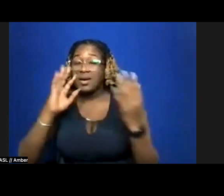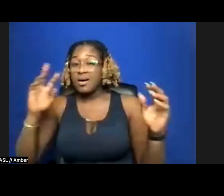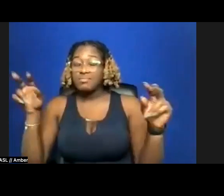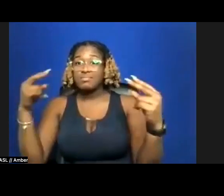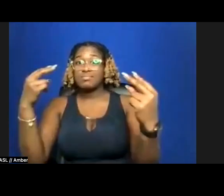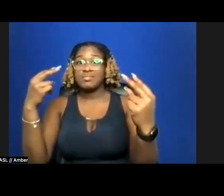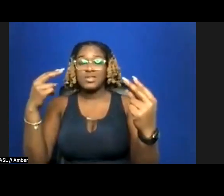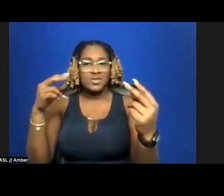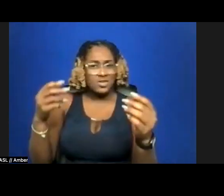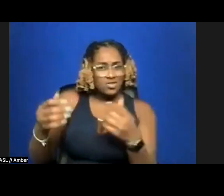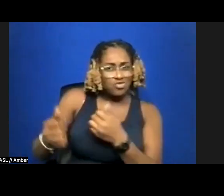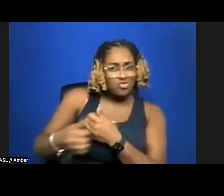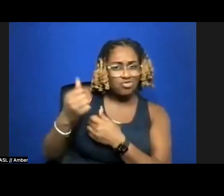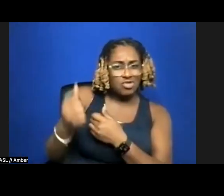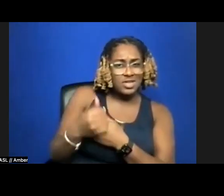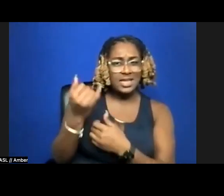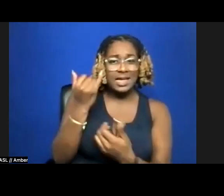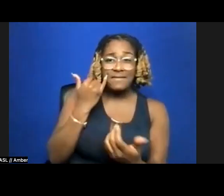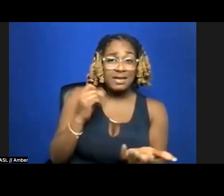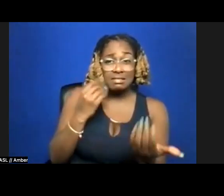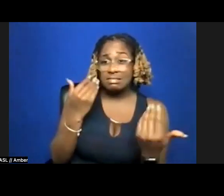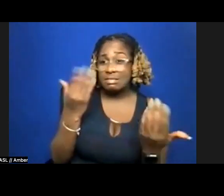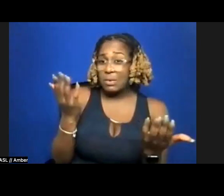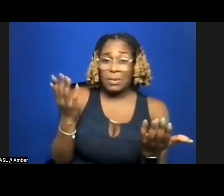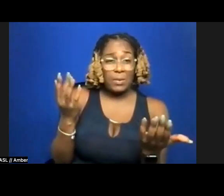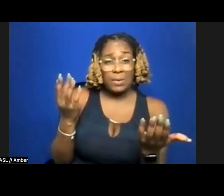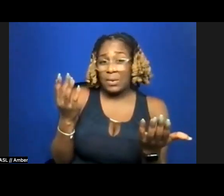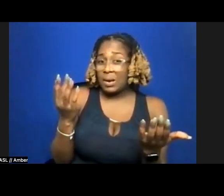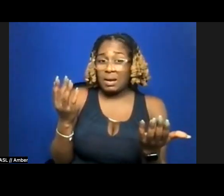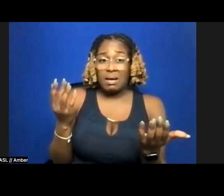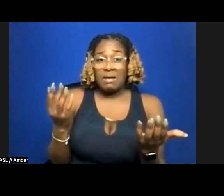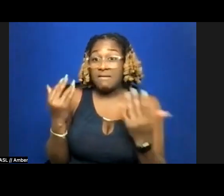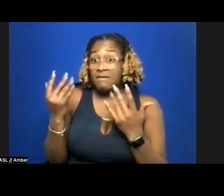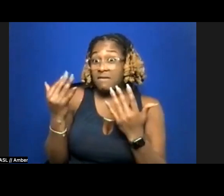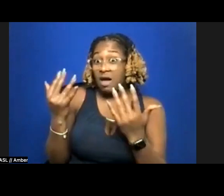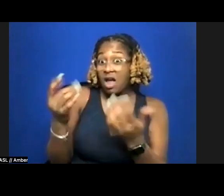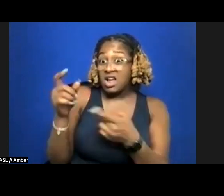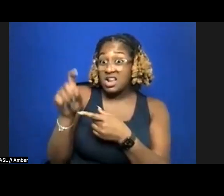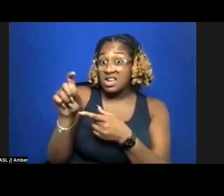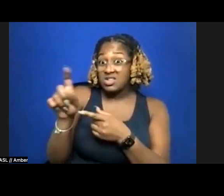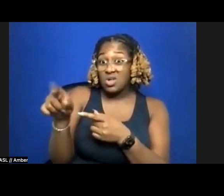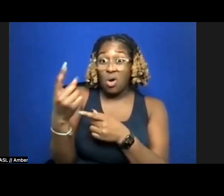if i didn’t know fire needs only one small fumbling